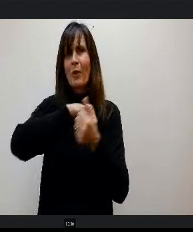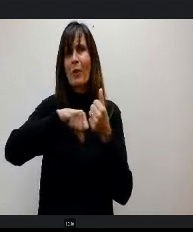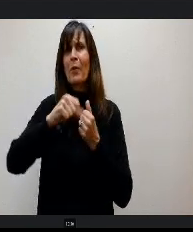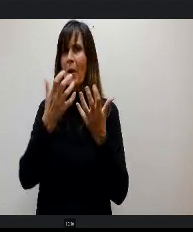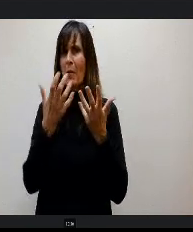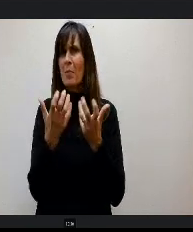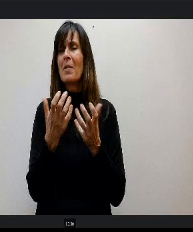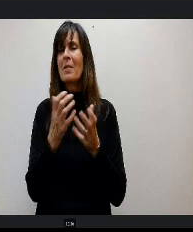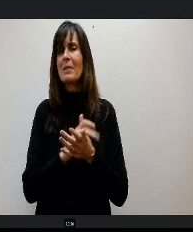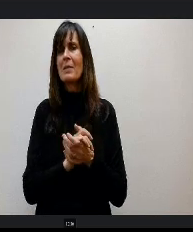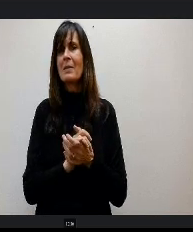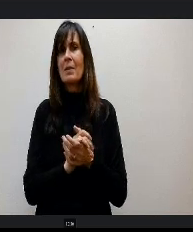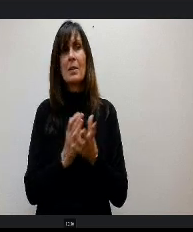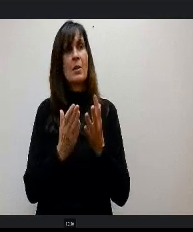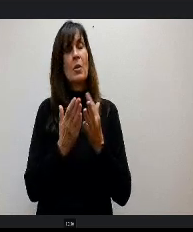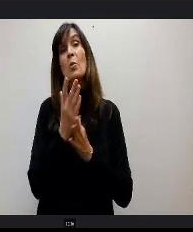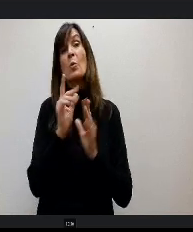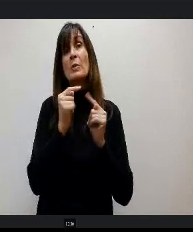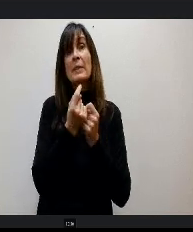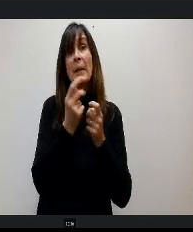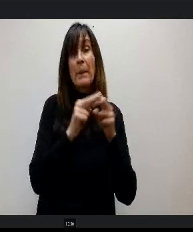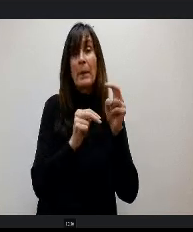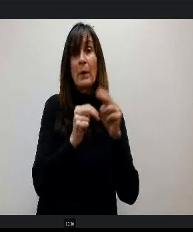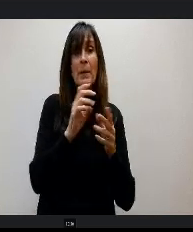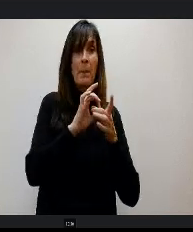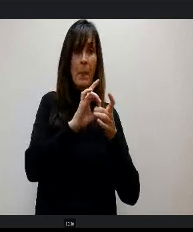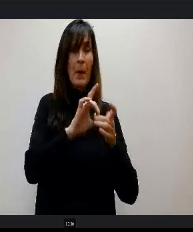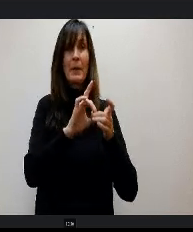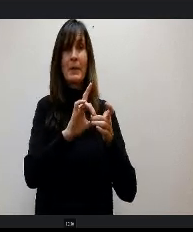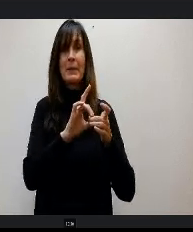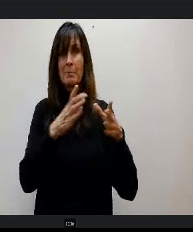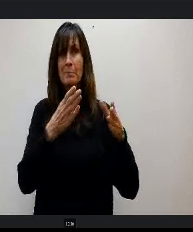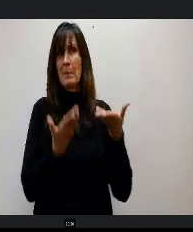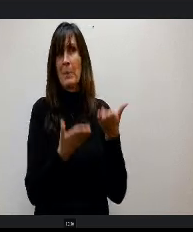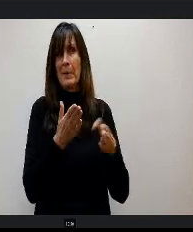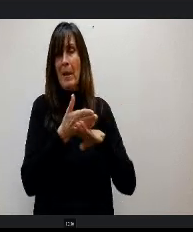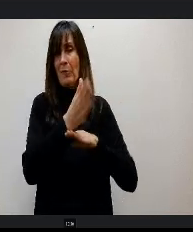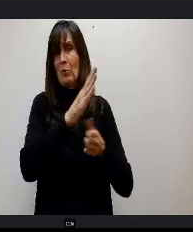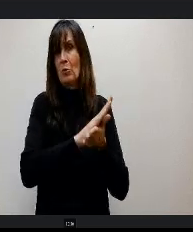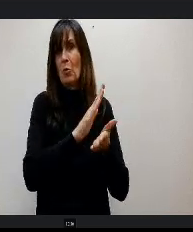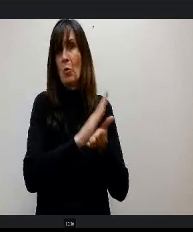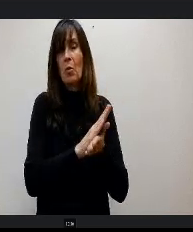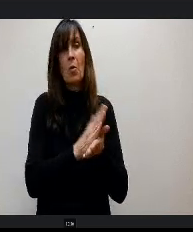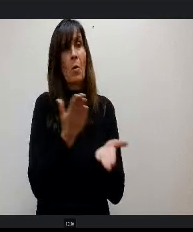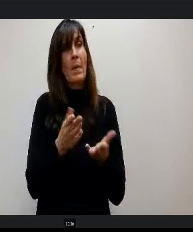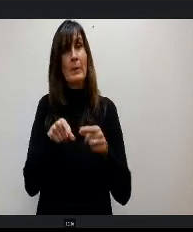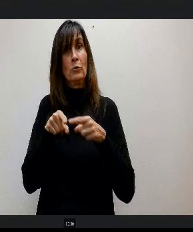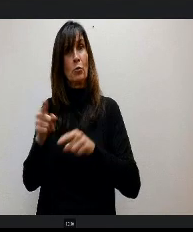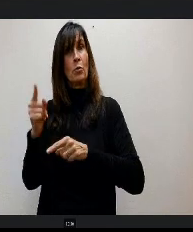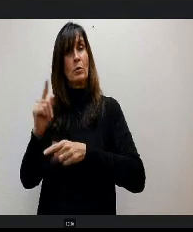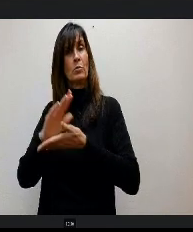that's through some team building and bonding and we're doing some things It's during the school day. That's